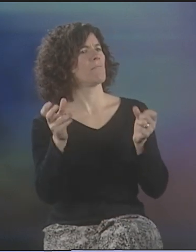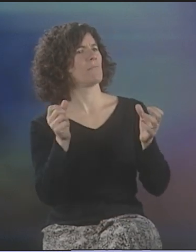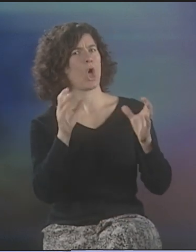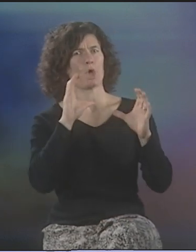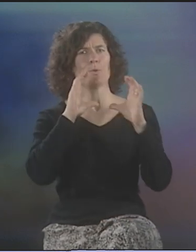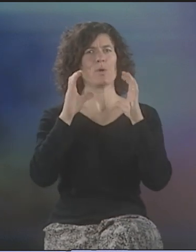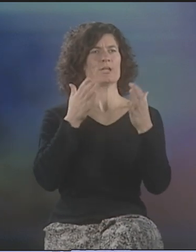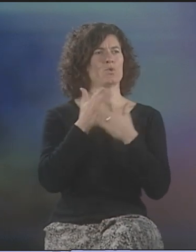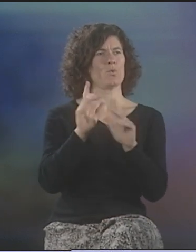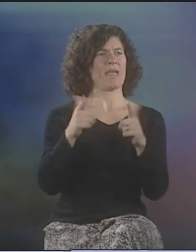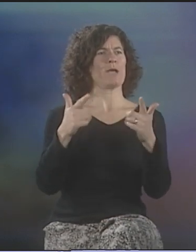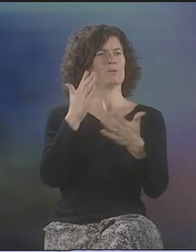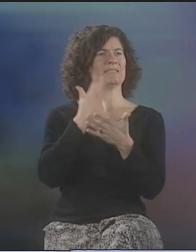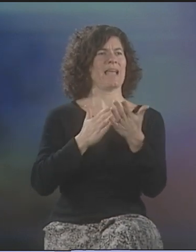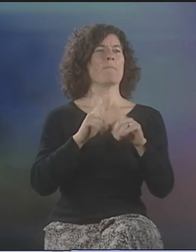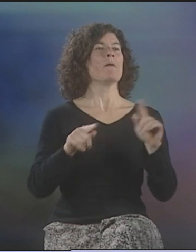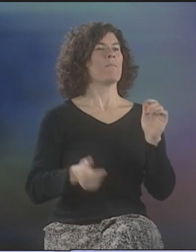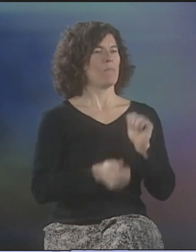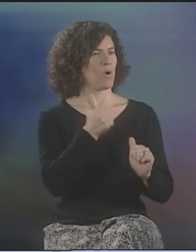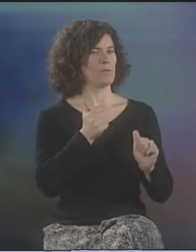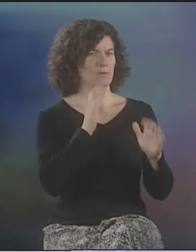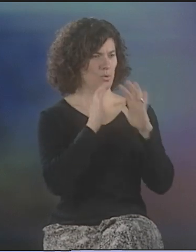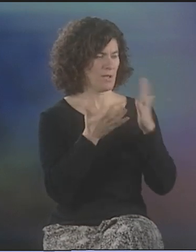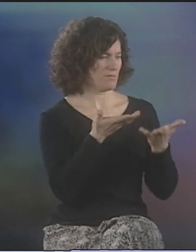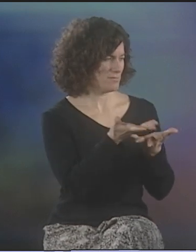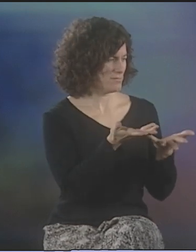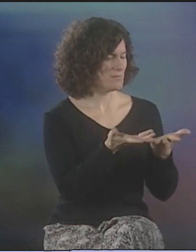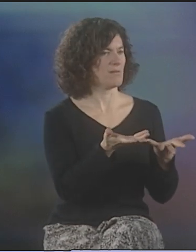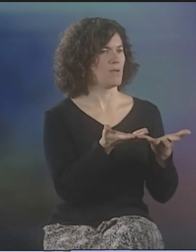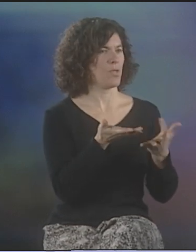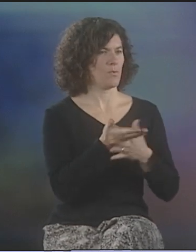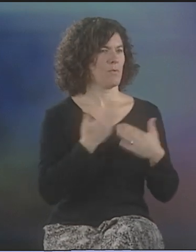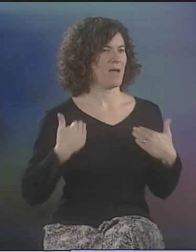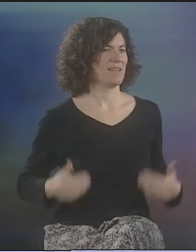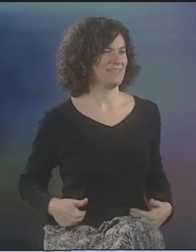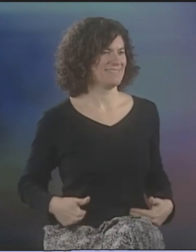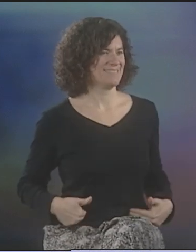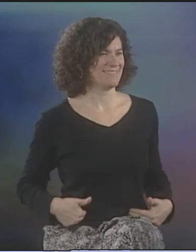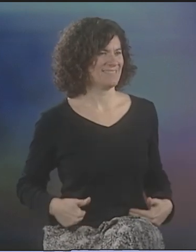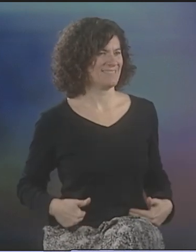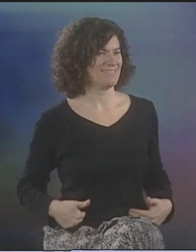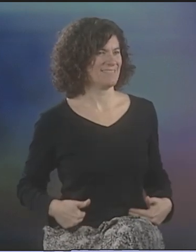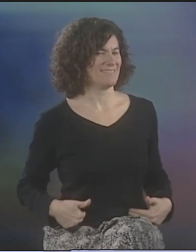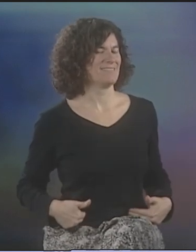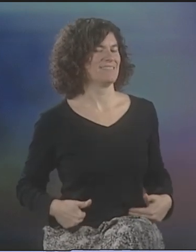BECAUSE IT WASN'T REALLY NECESSARILY ABOUT COMMUNICATION WITH LANGUAGE.